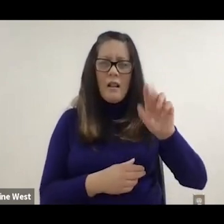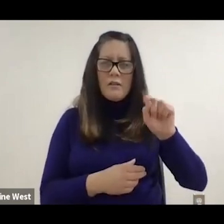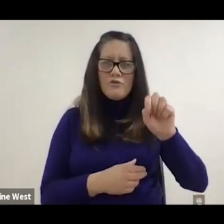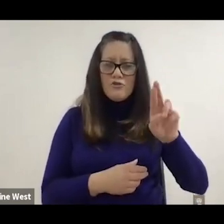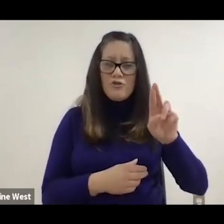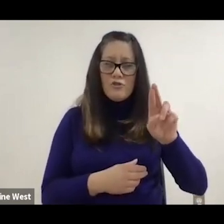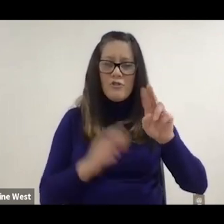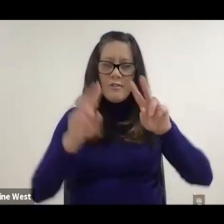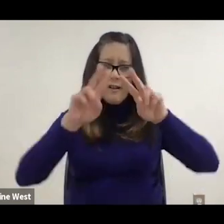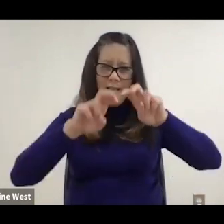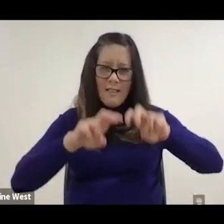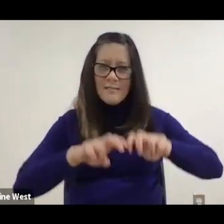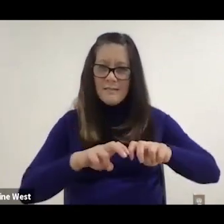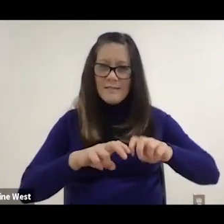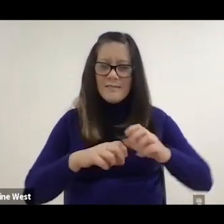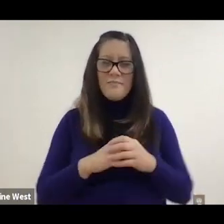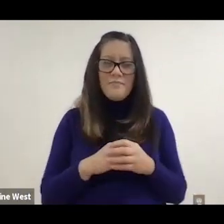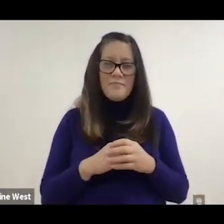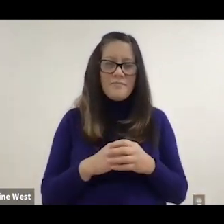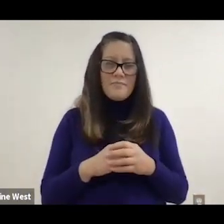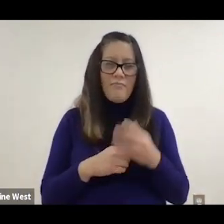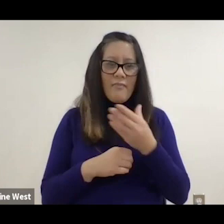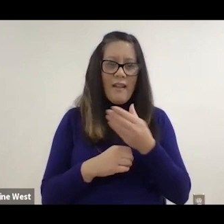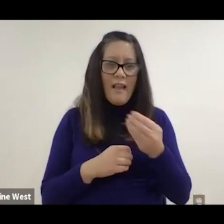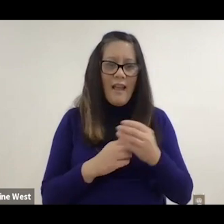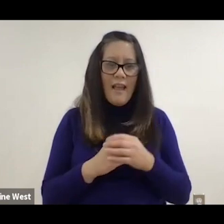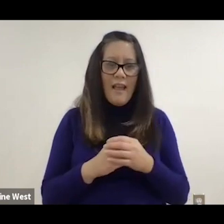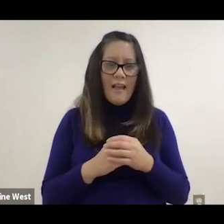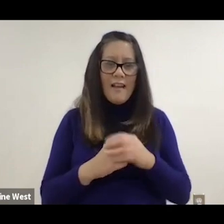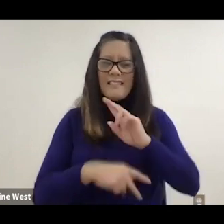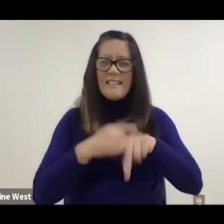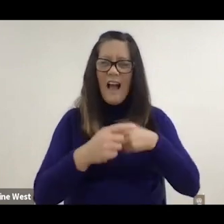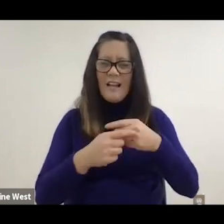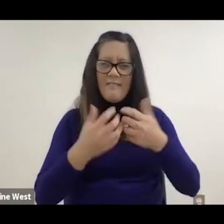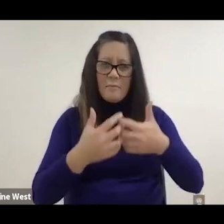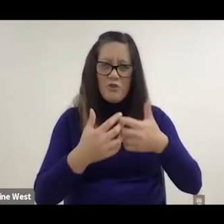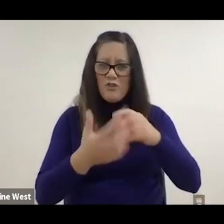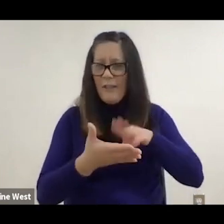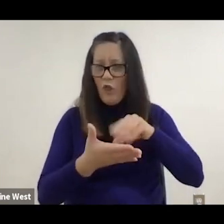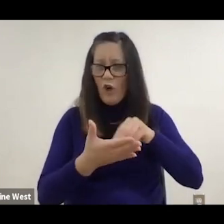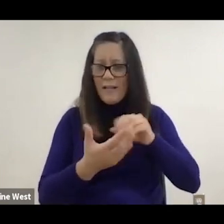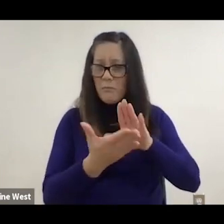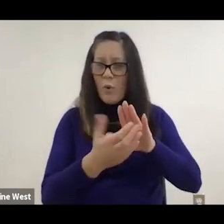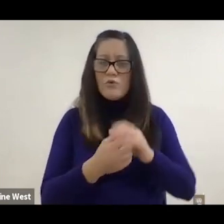which is a type of machine learning approach and we found, at least in the consumer population,